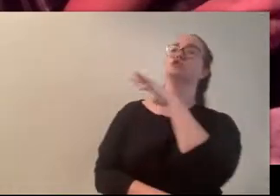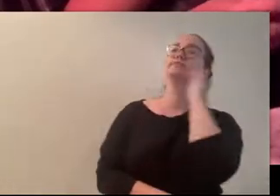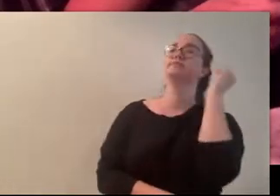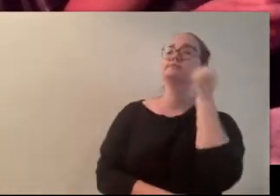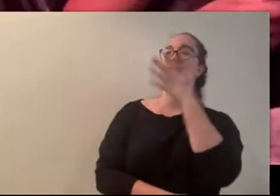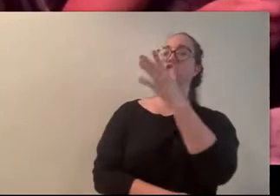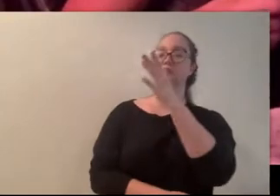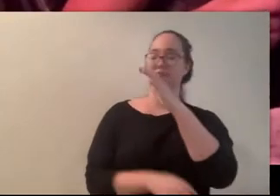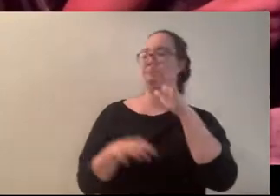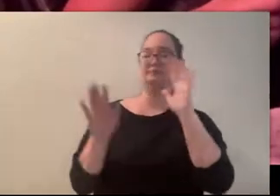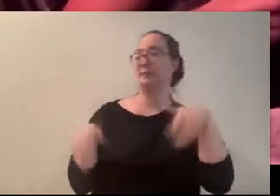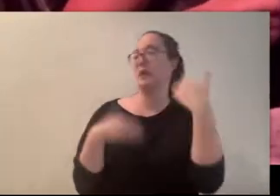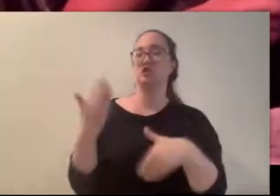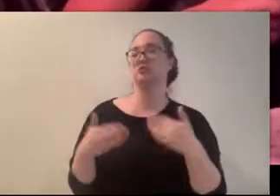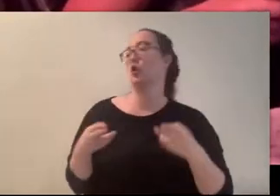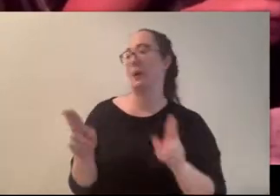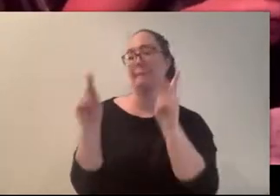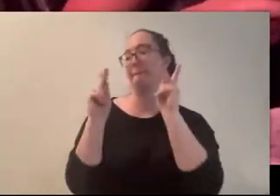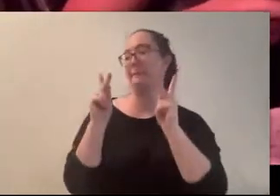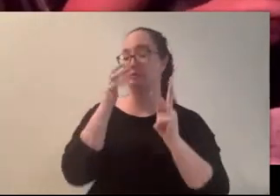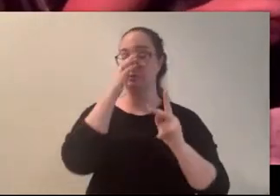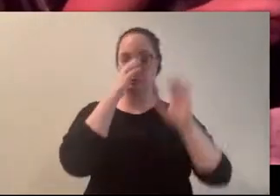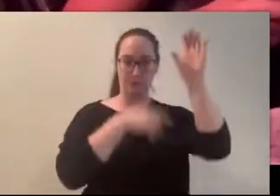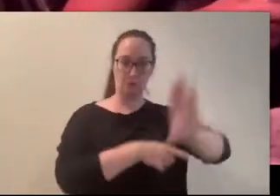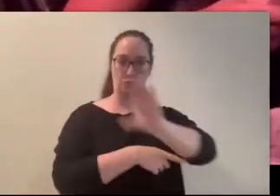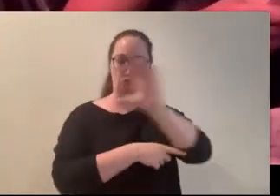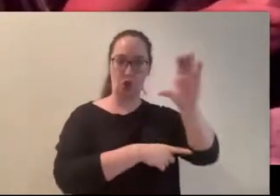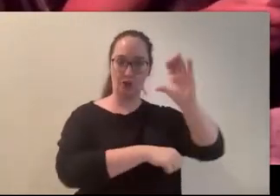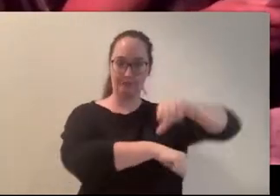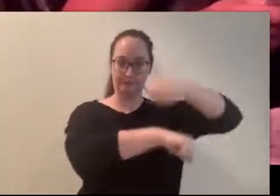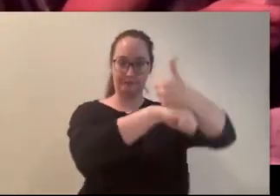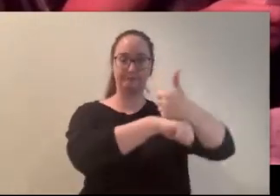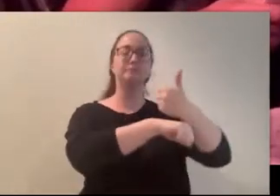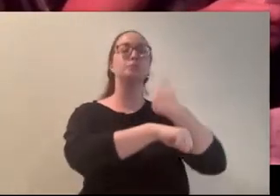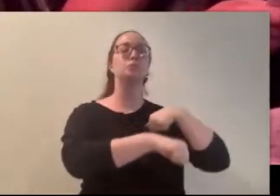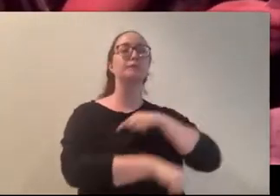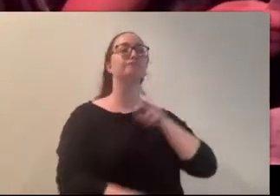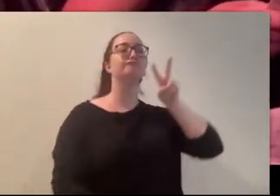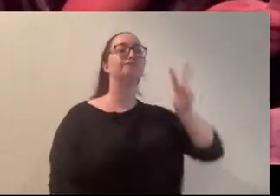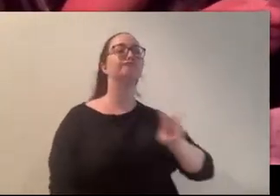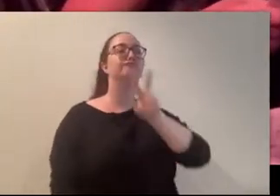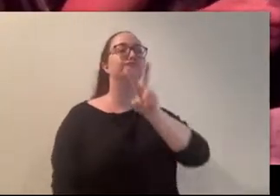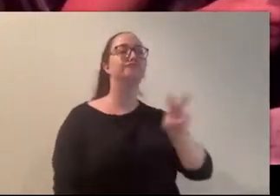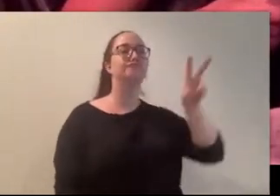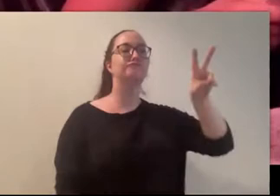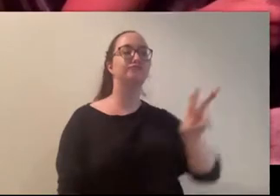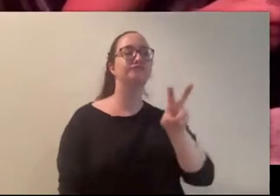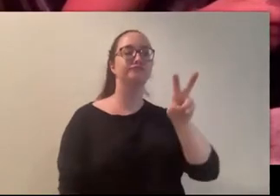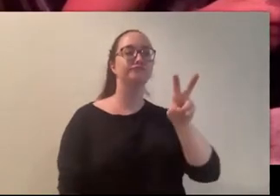We walked up to where the cross was placed and paused. Stefi squeezed my hand and took in a